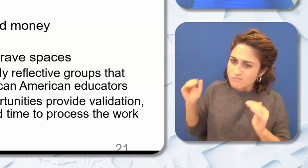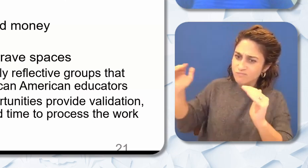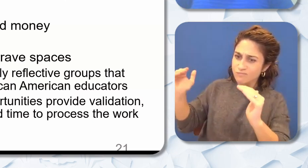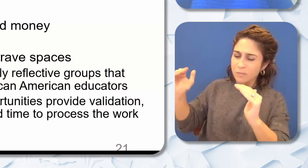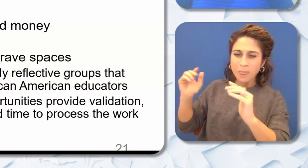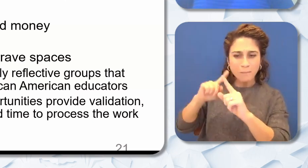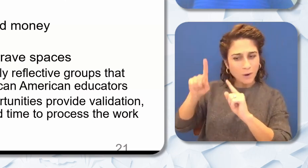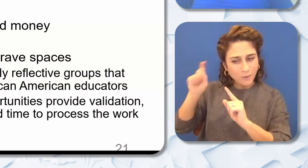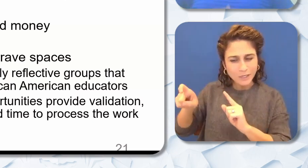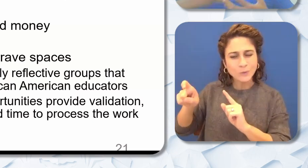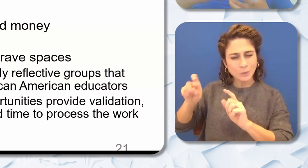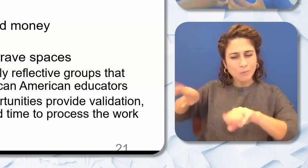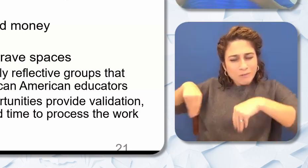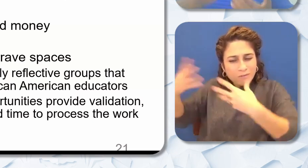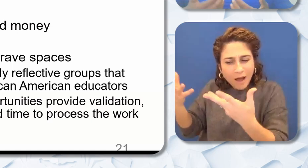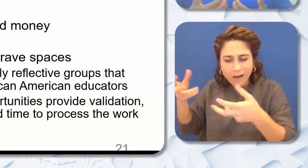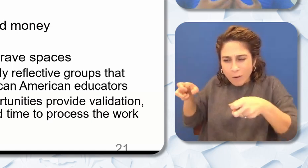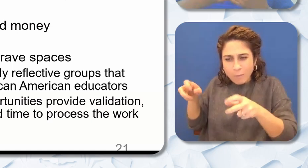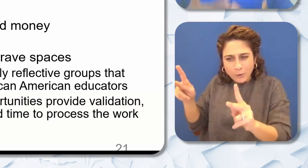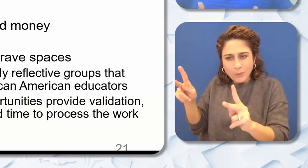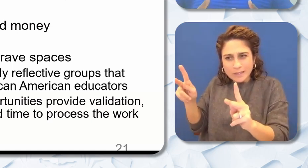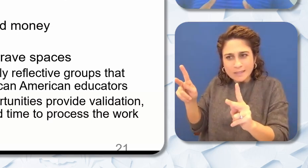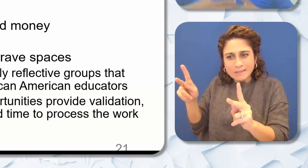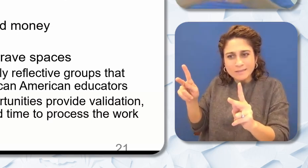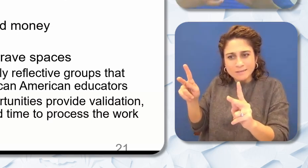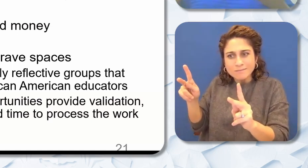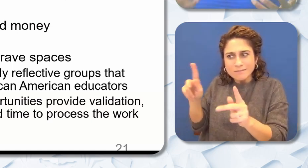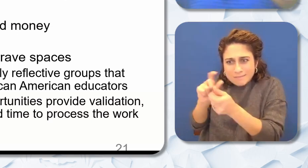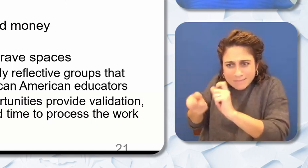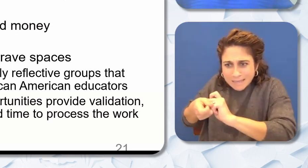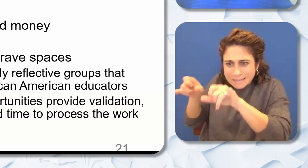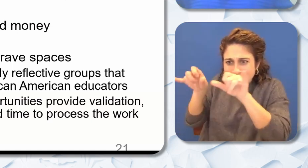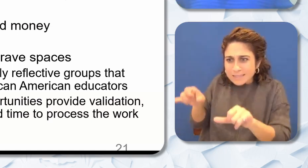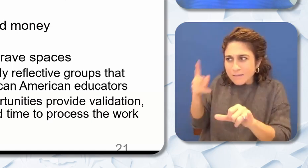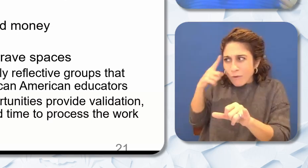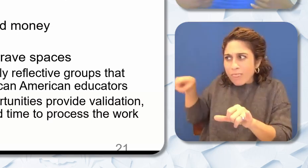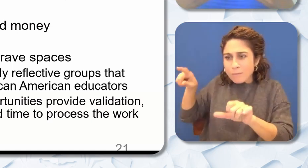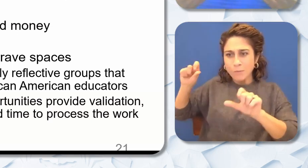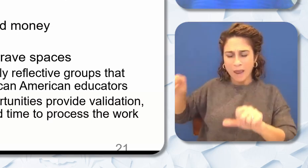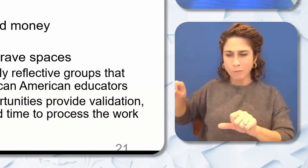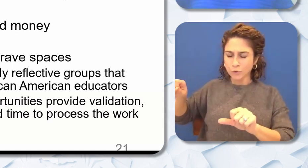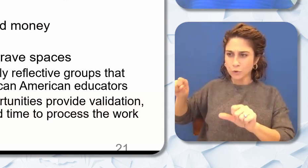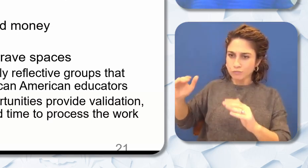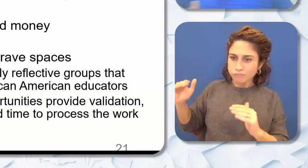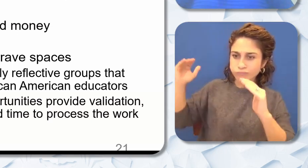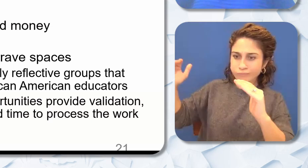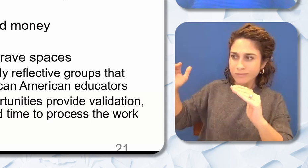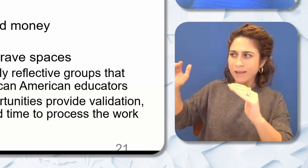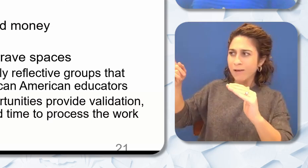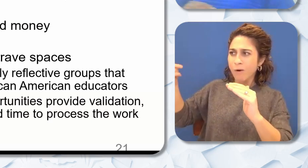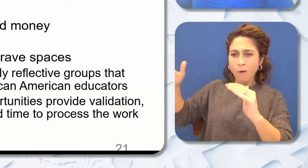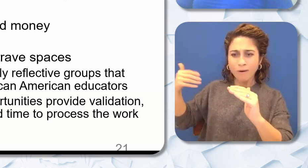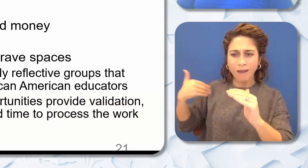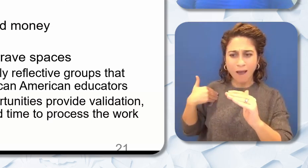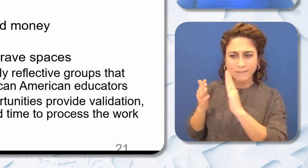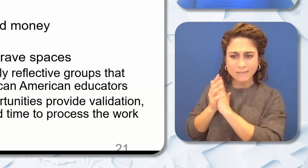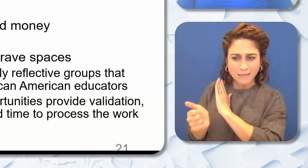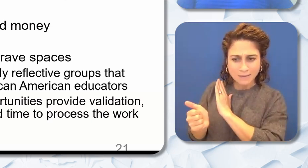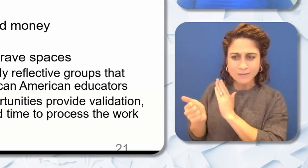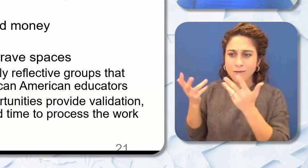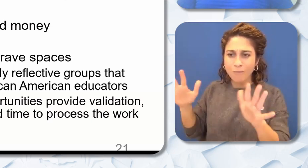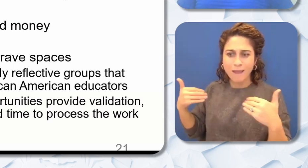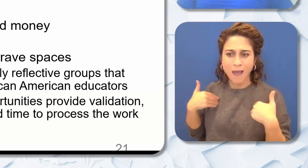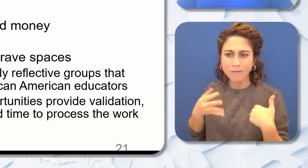able to promote to use and expand on the gifts they already have and come in with. Next slide.